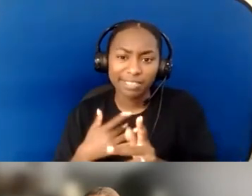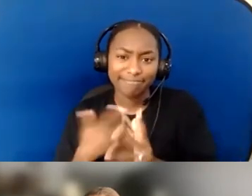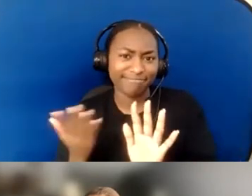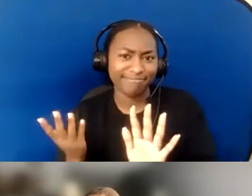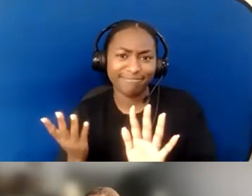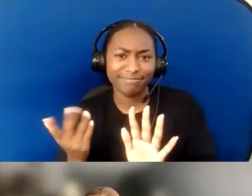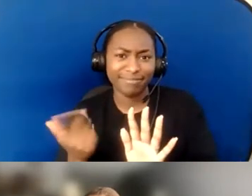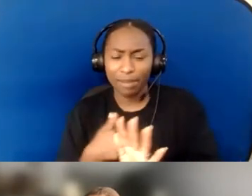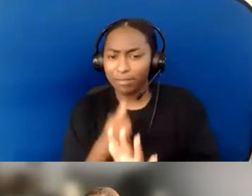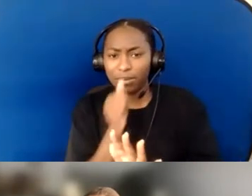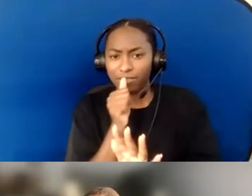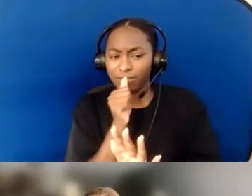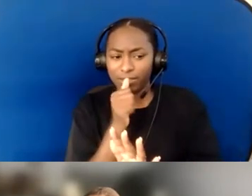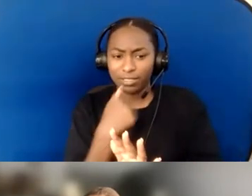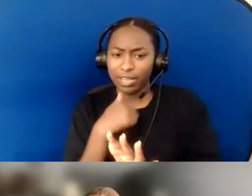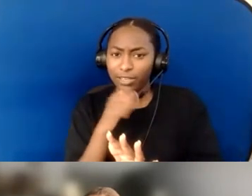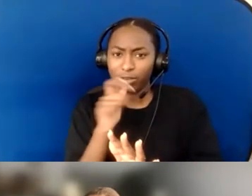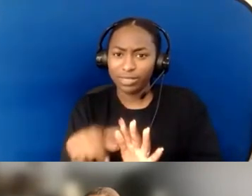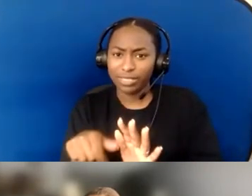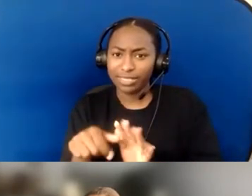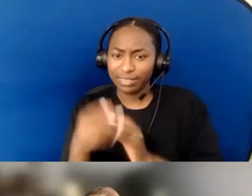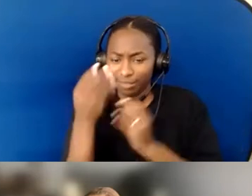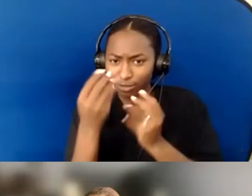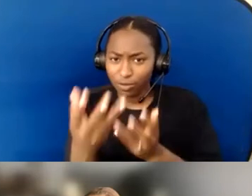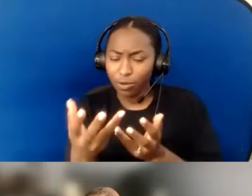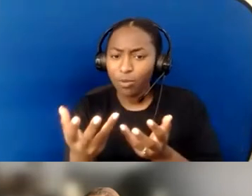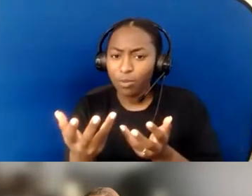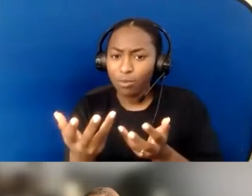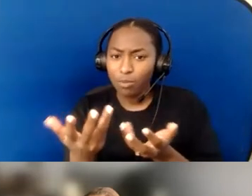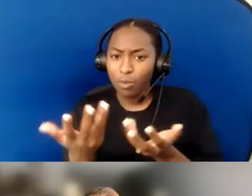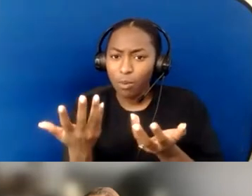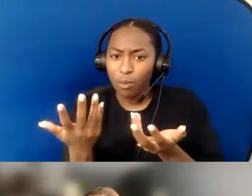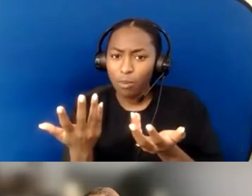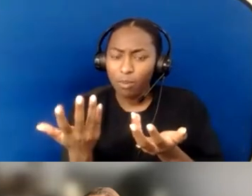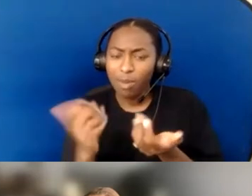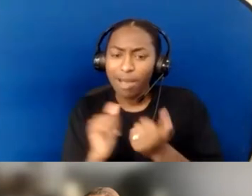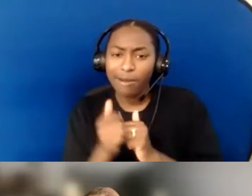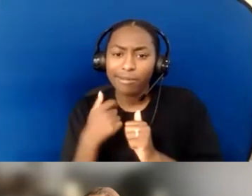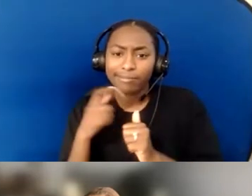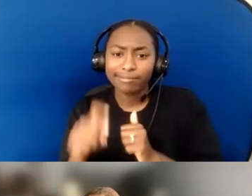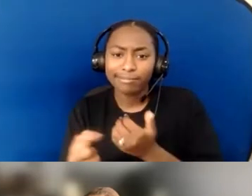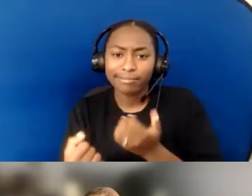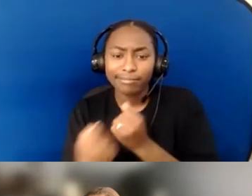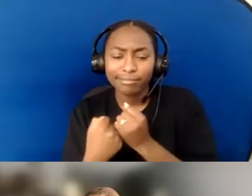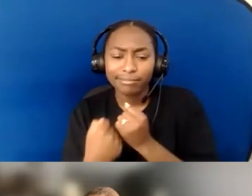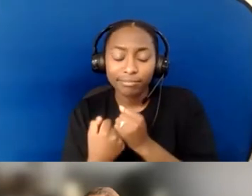There are other tensions when, in fact, we... instead of going directly to the person